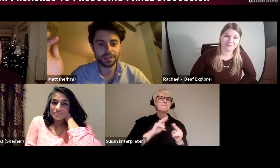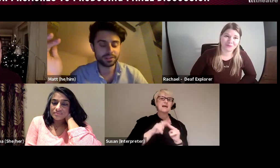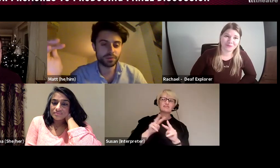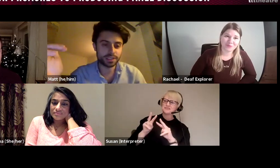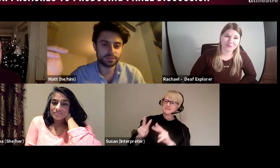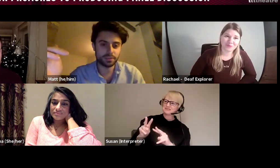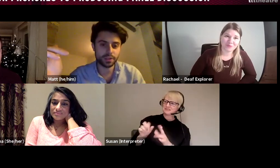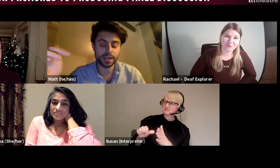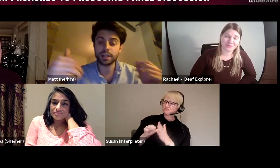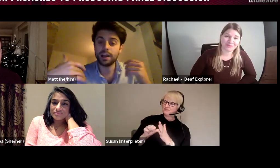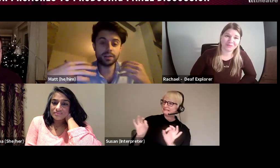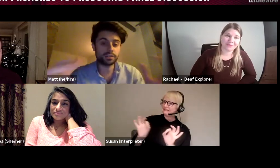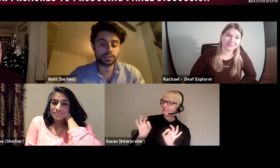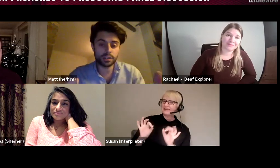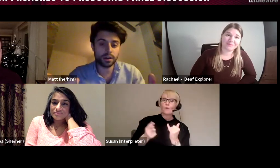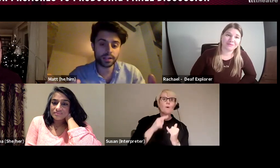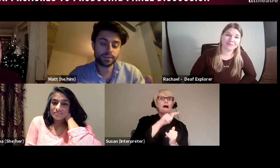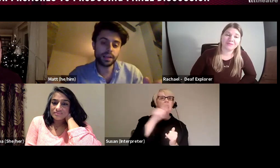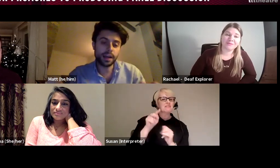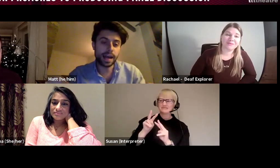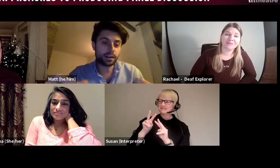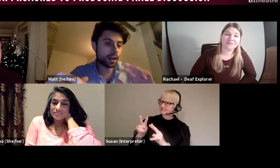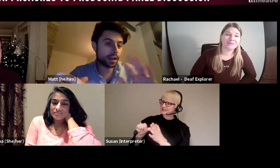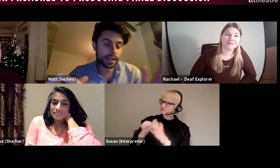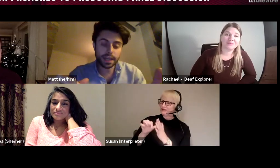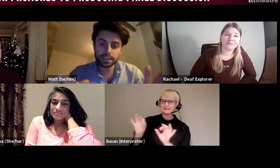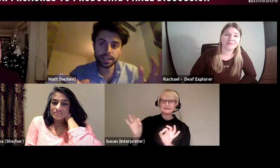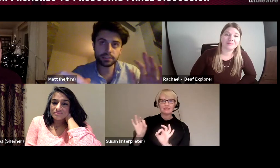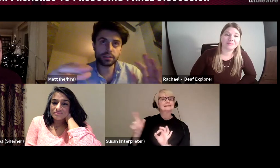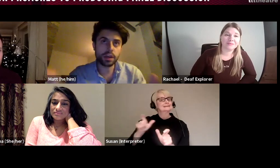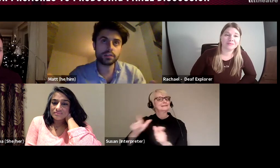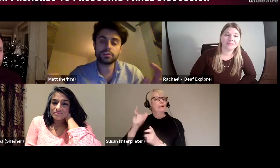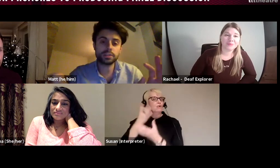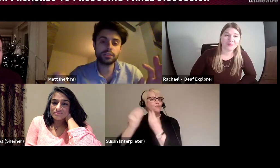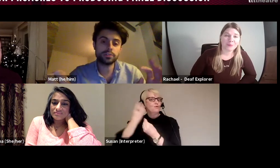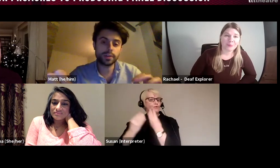impressive to anyone else, he was just learning, and Alex says, those other jobs that you're doing,